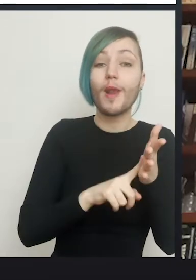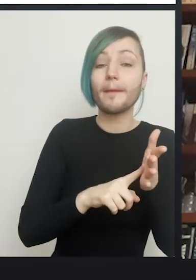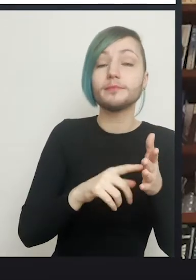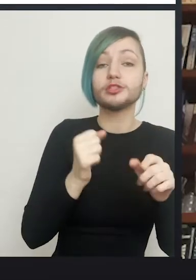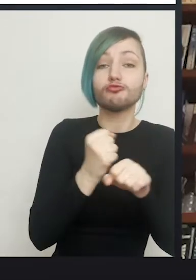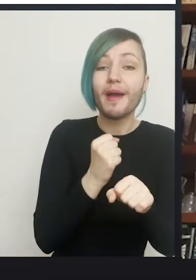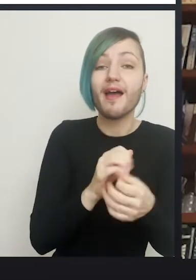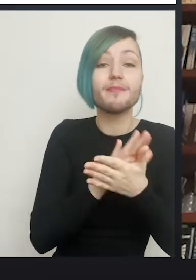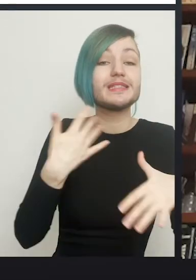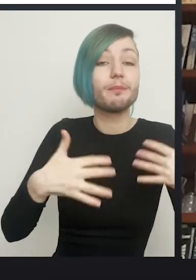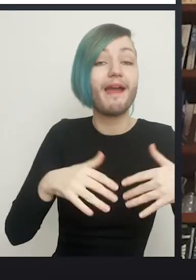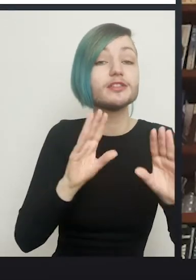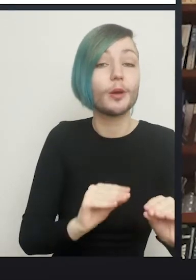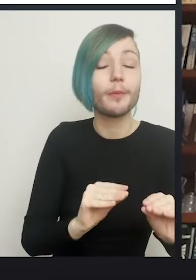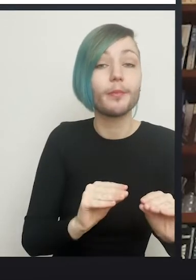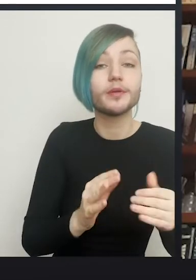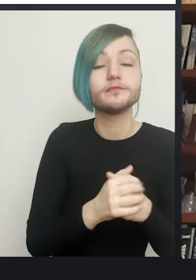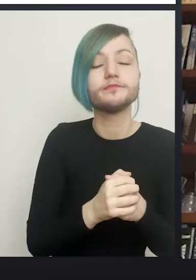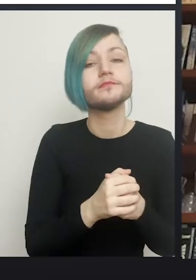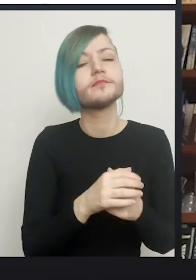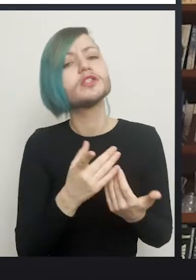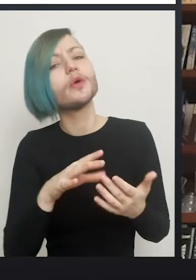And does that need a second anaesthetic, or is that something that they have done....